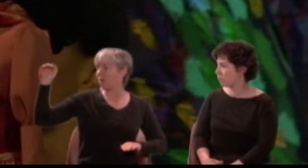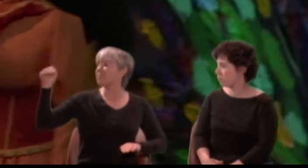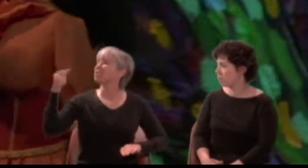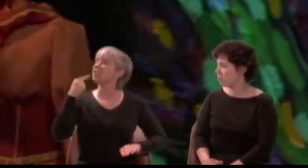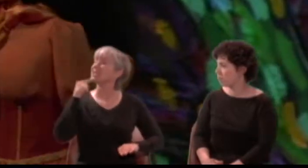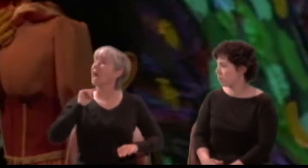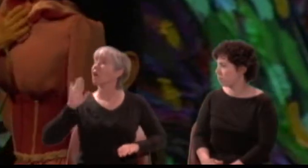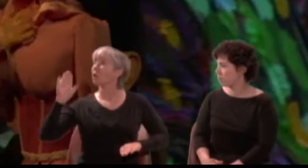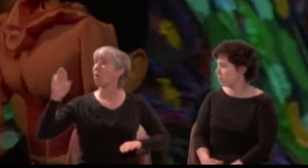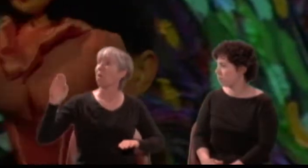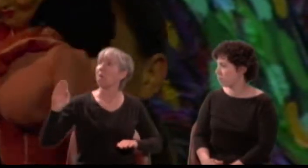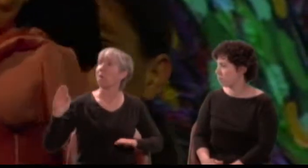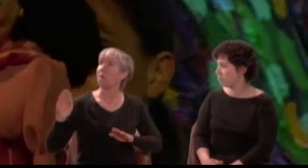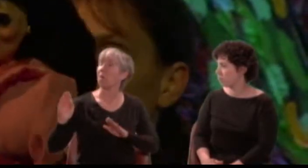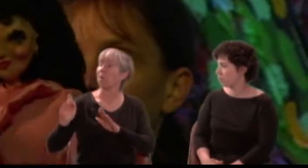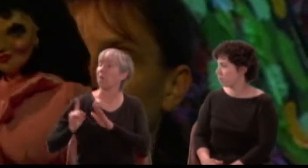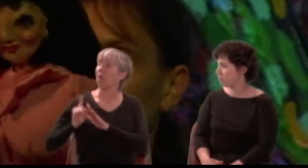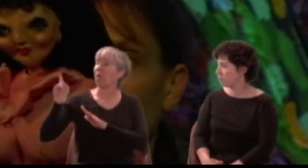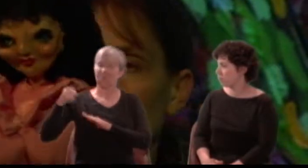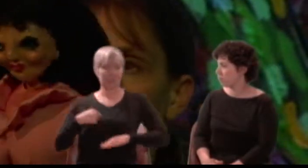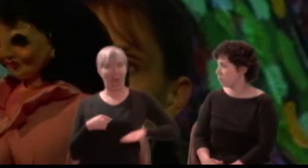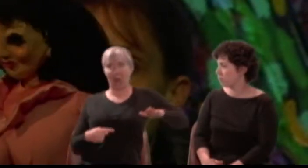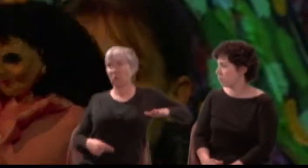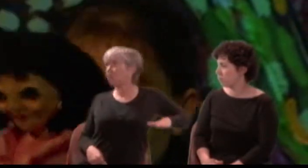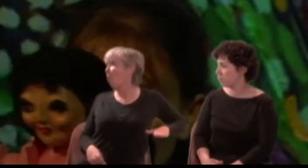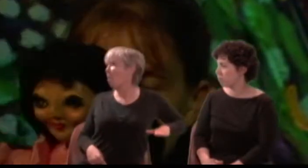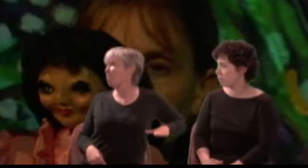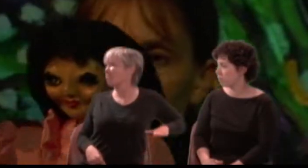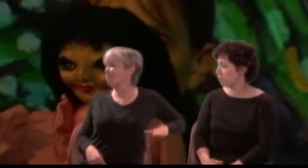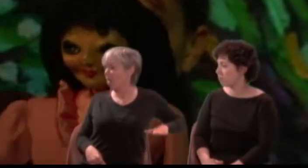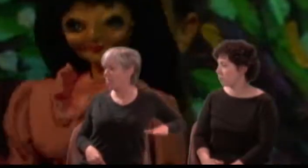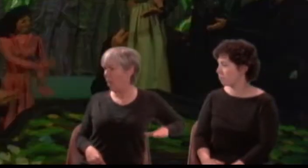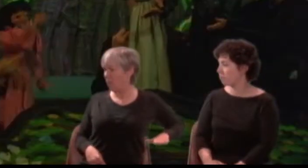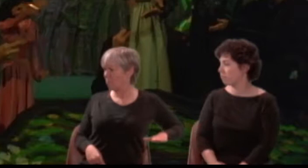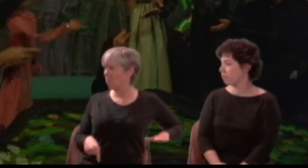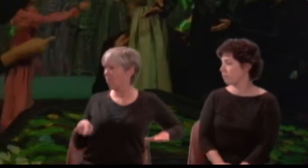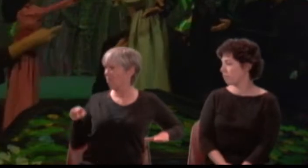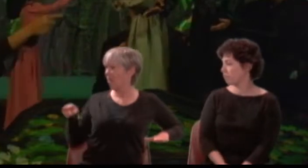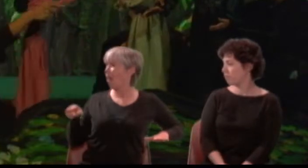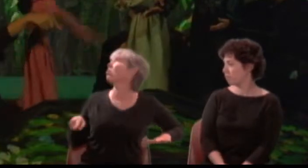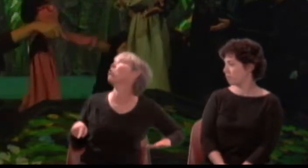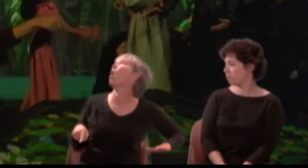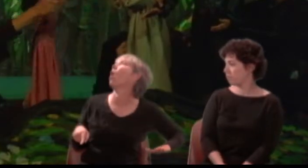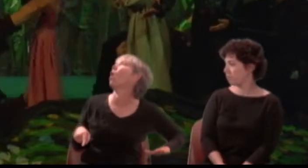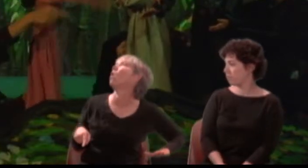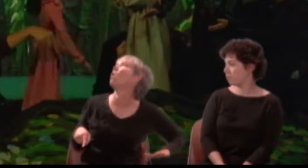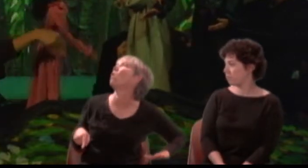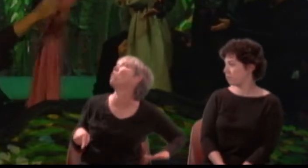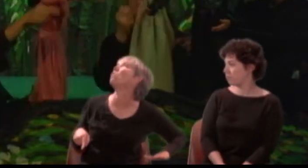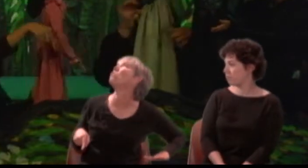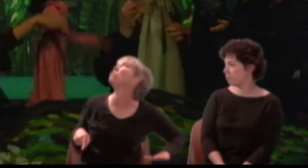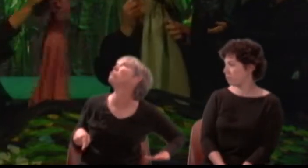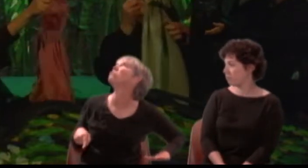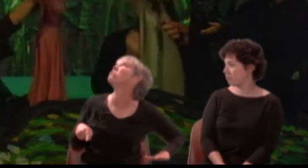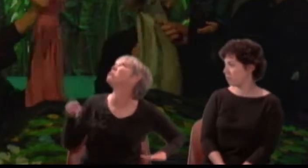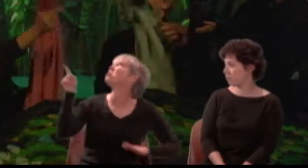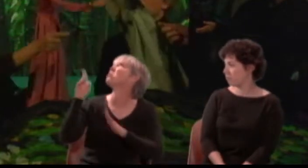Because I am so dwarfish and so low? How low am I, thou painted maypole?